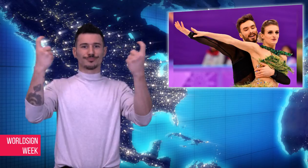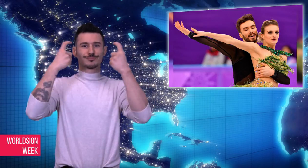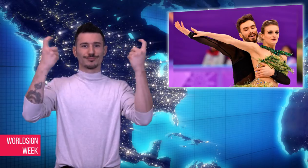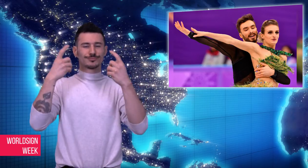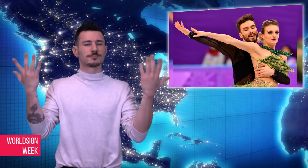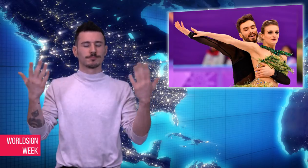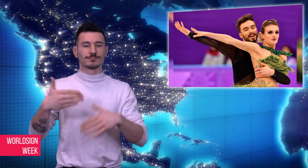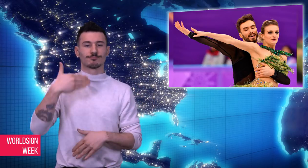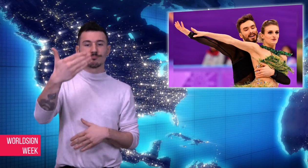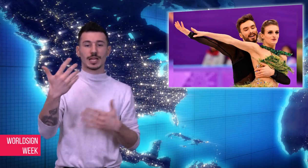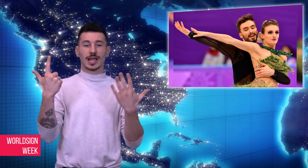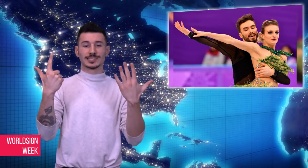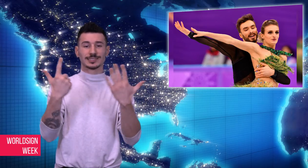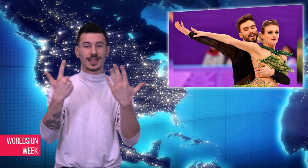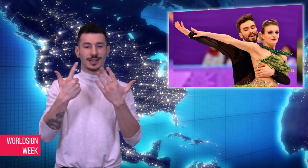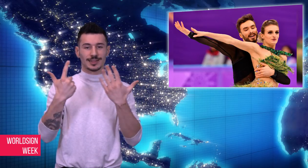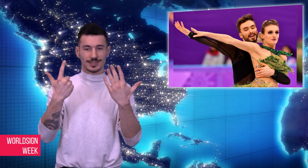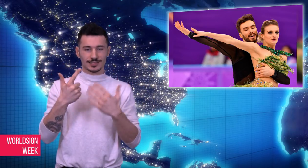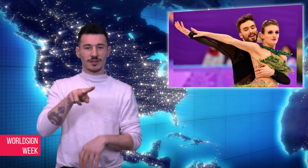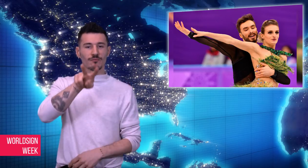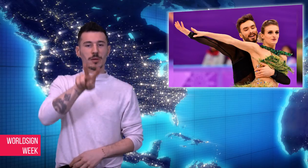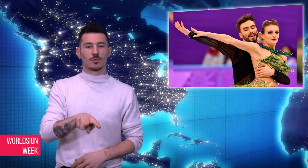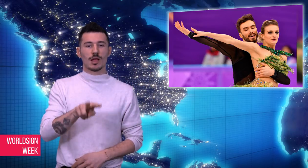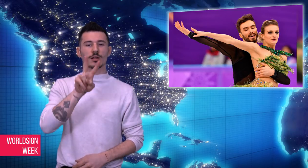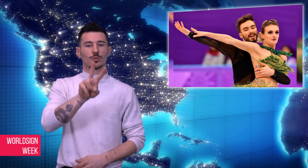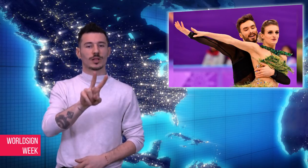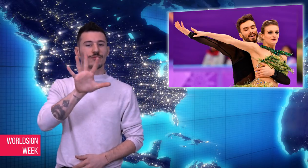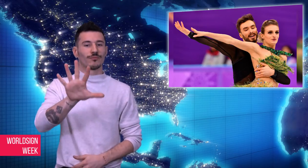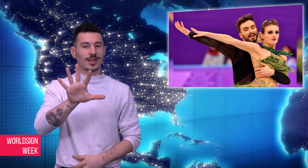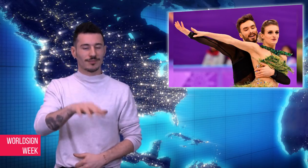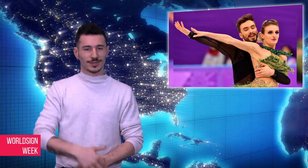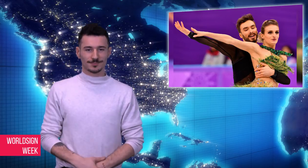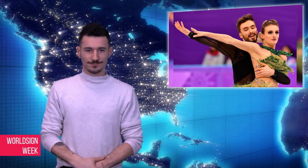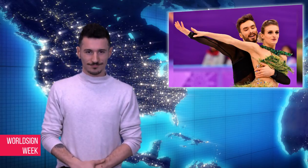taking place on Sunday, February 25th.